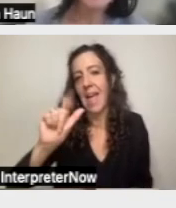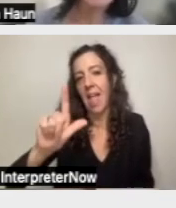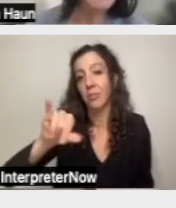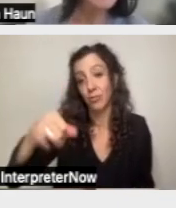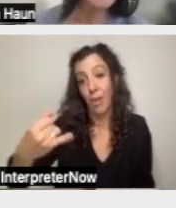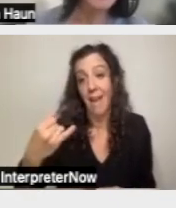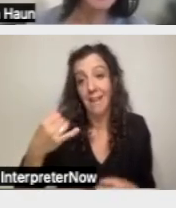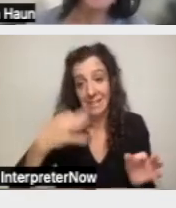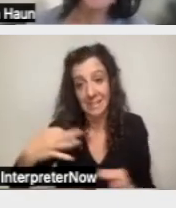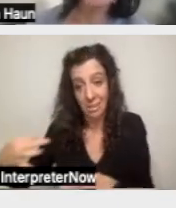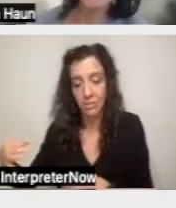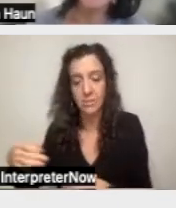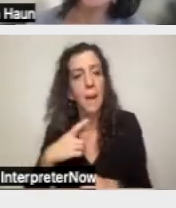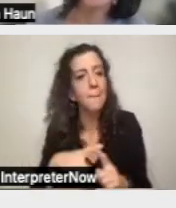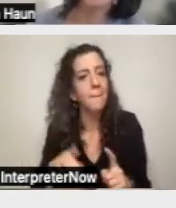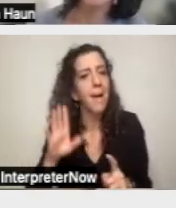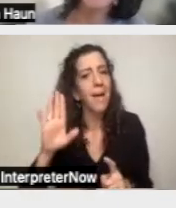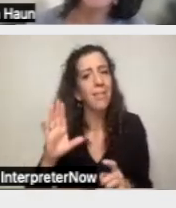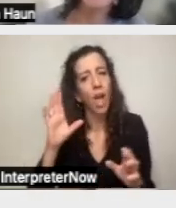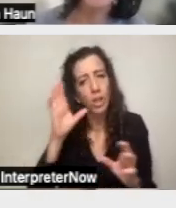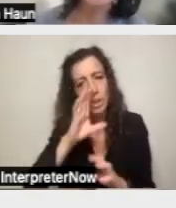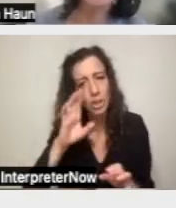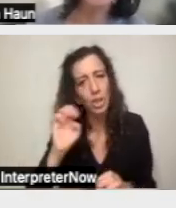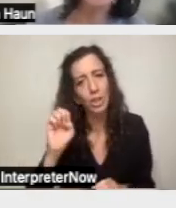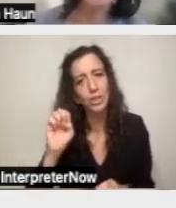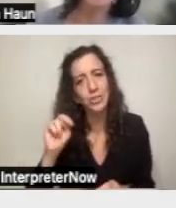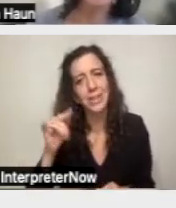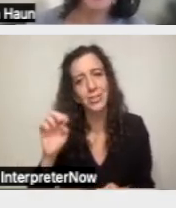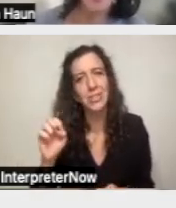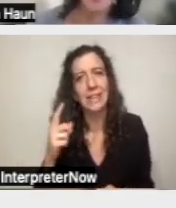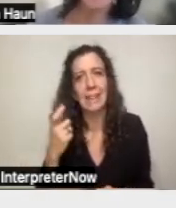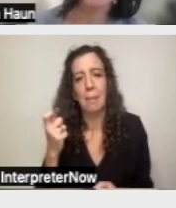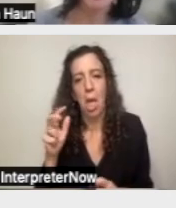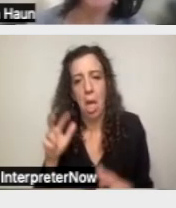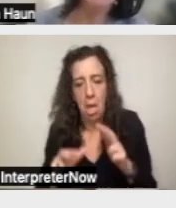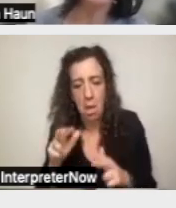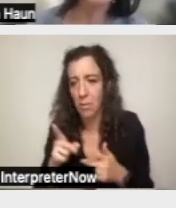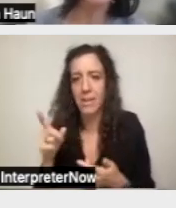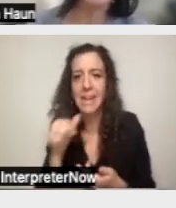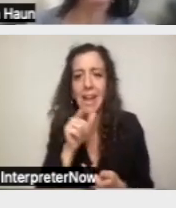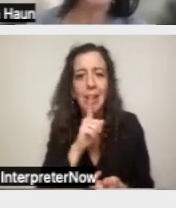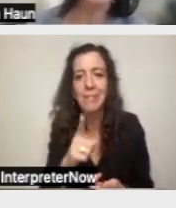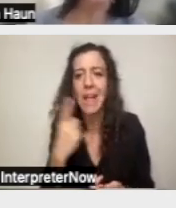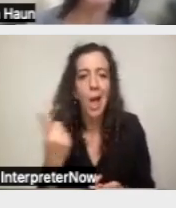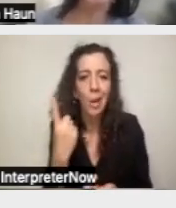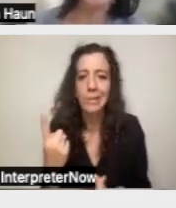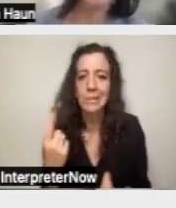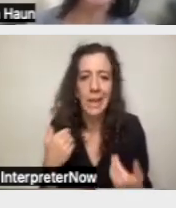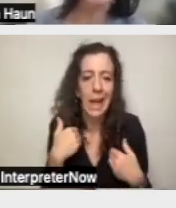But their search engine is pretty clunky; they don't seem to always have all of the